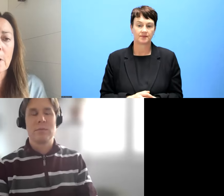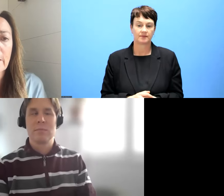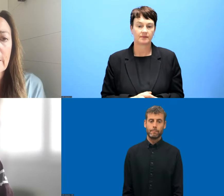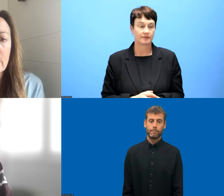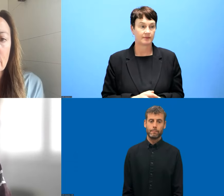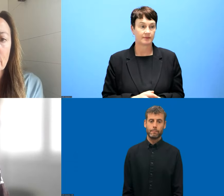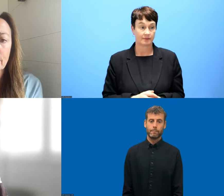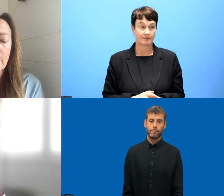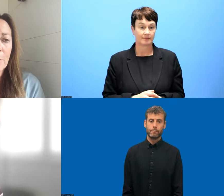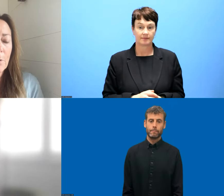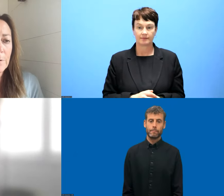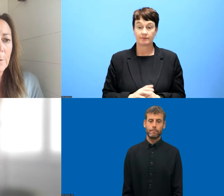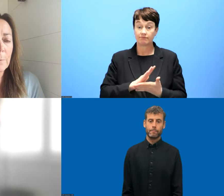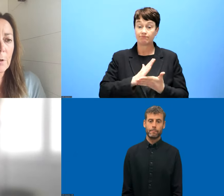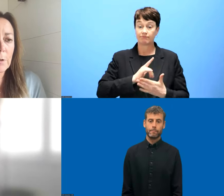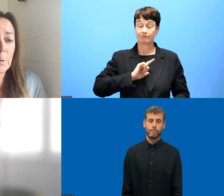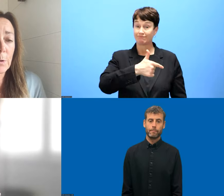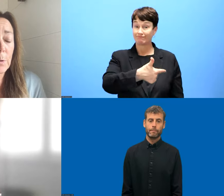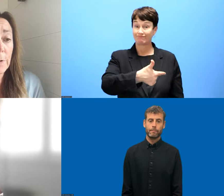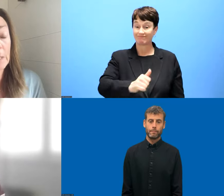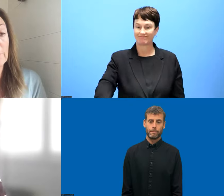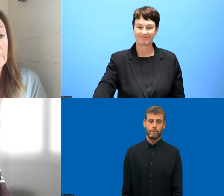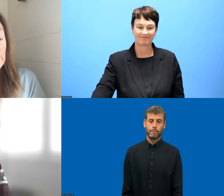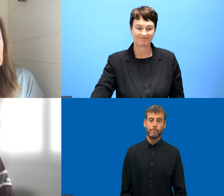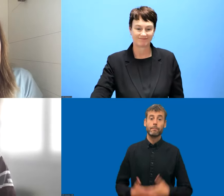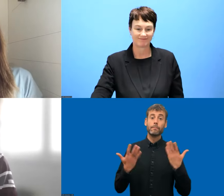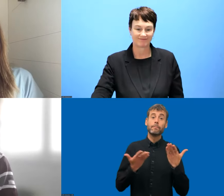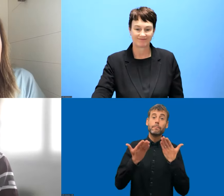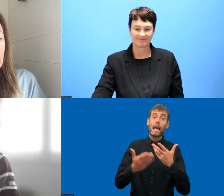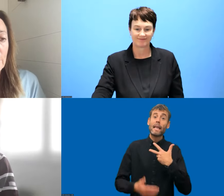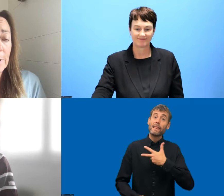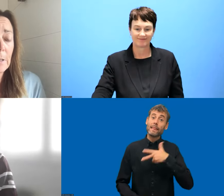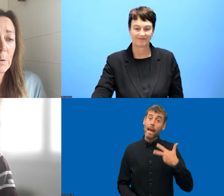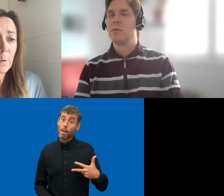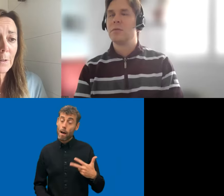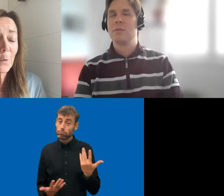So I let Denmark also respond to. do you think flexibility and the possibility to do things